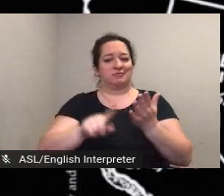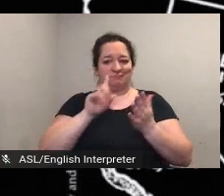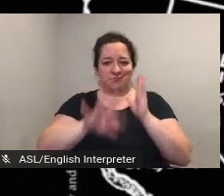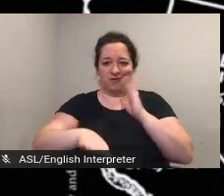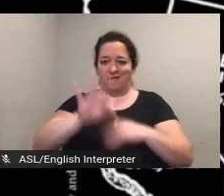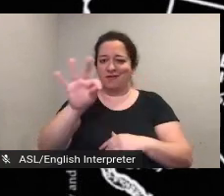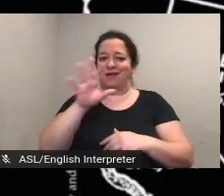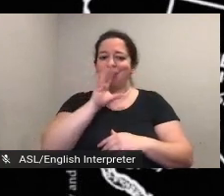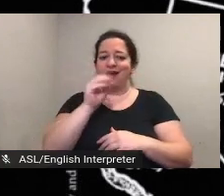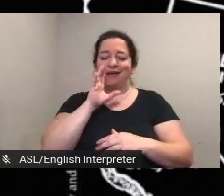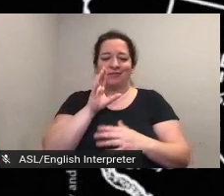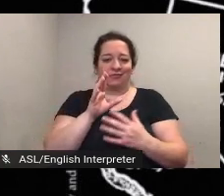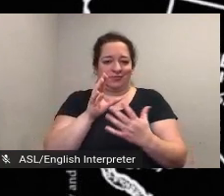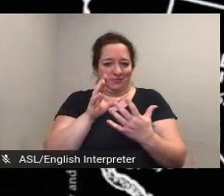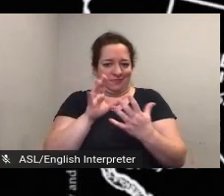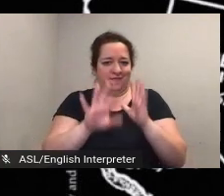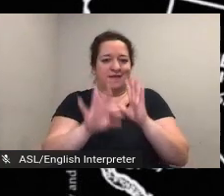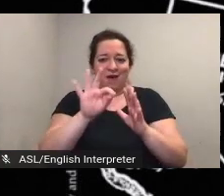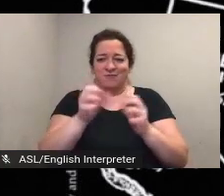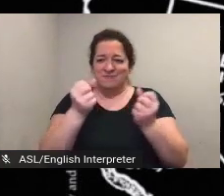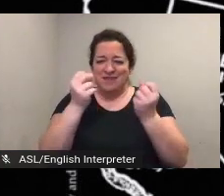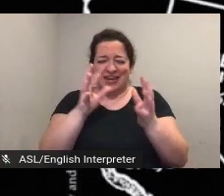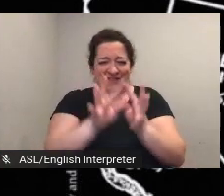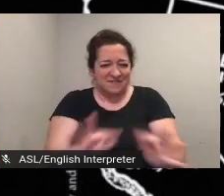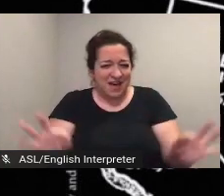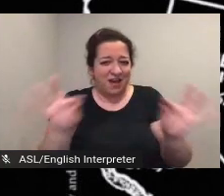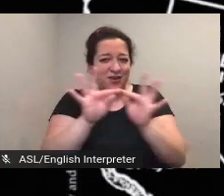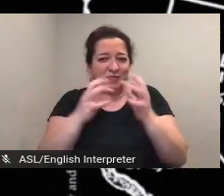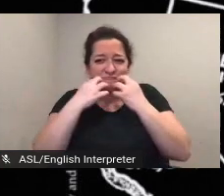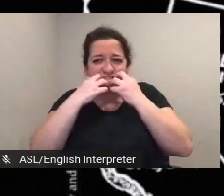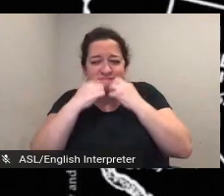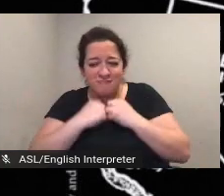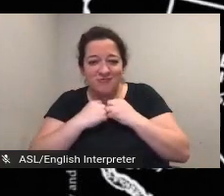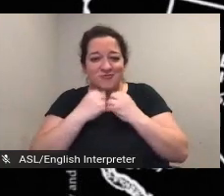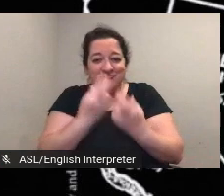relating to the suffrage movement archival resources give a detailed